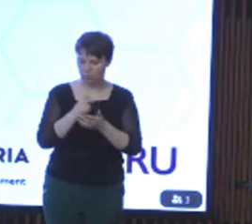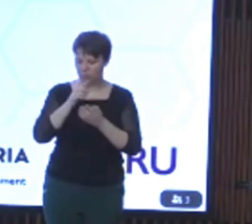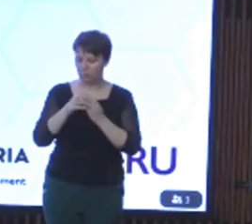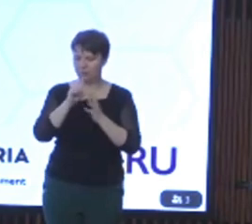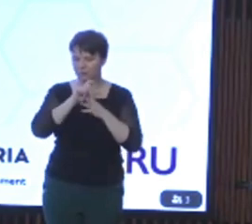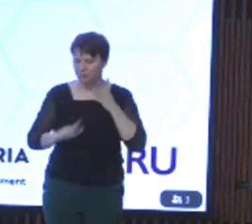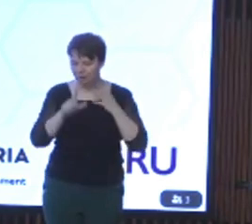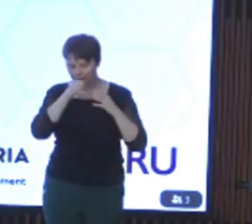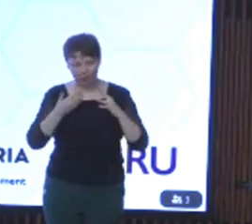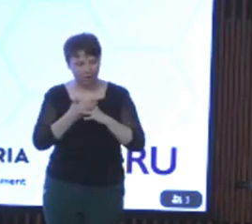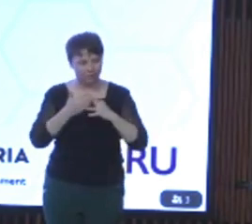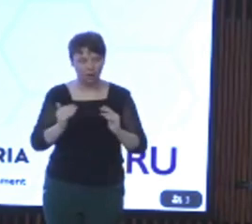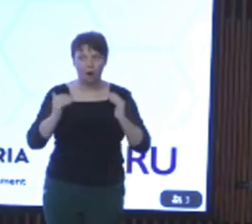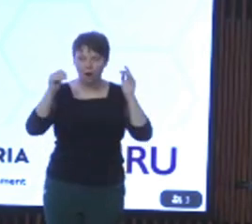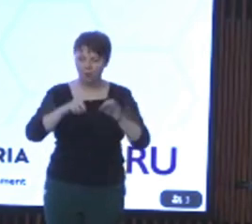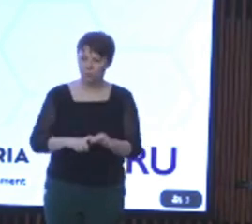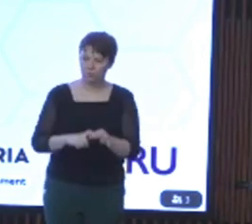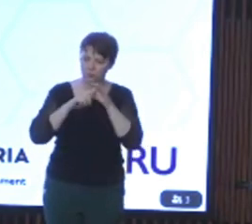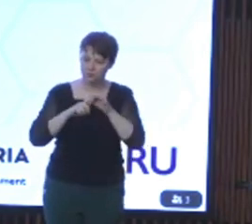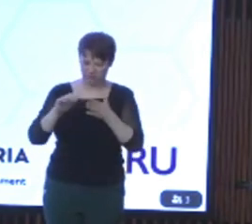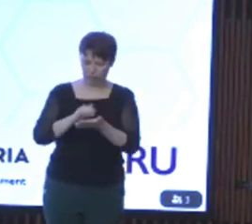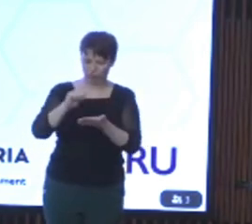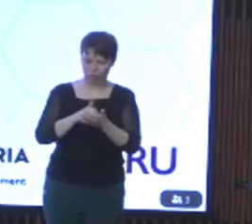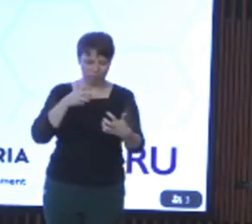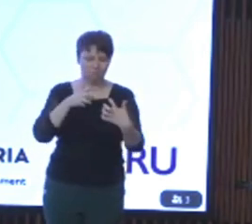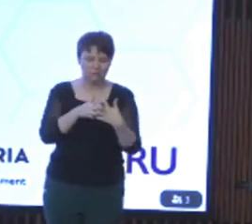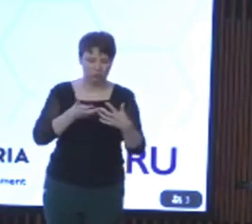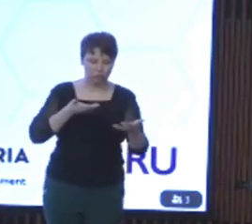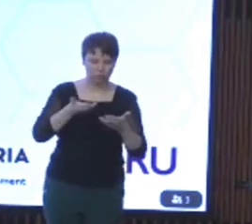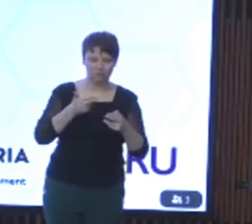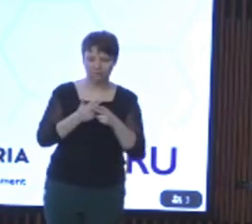can access the high quality and appropriate services that all Victorians should expect.